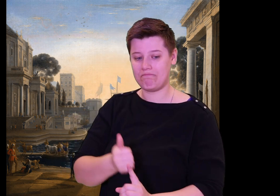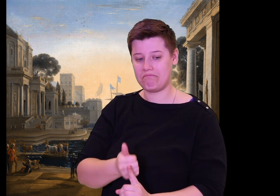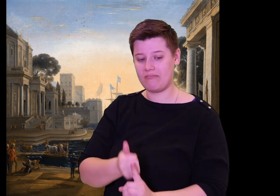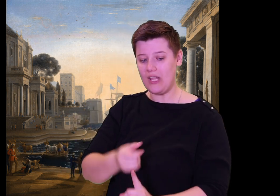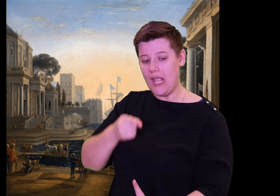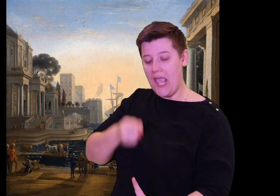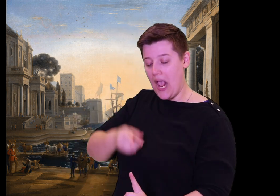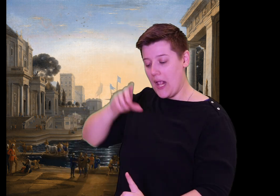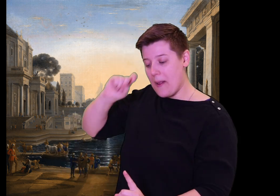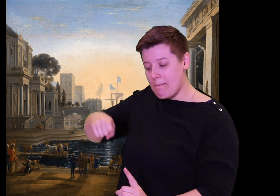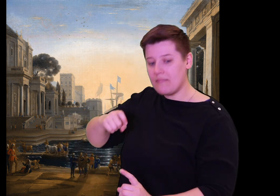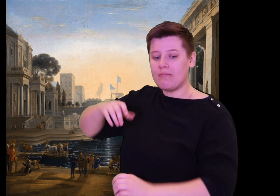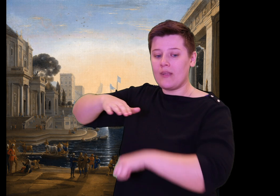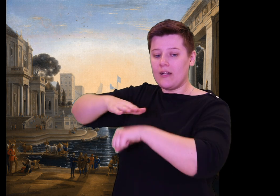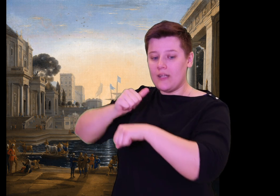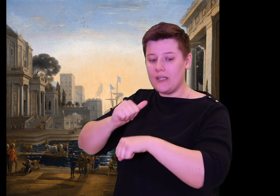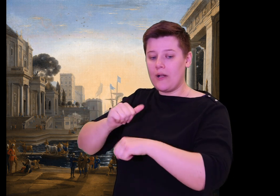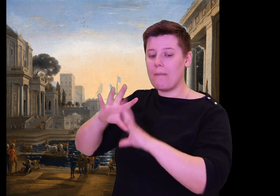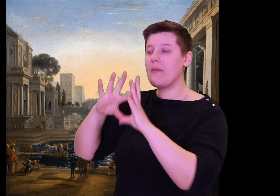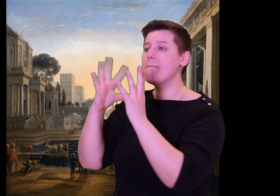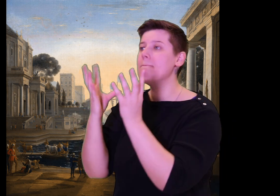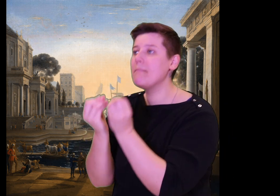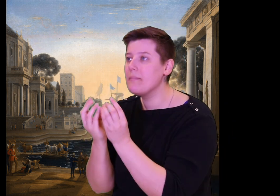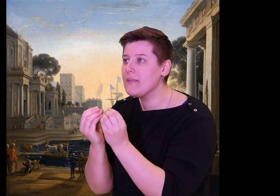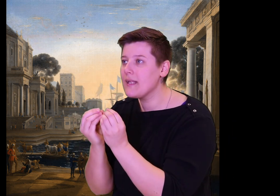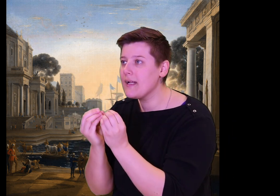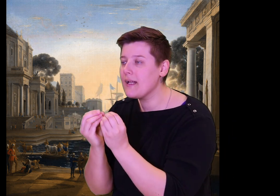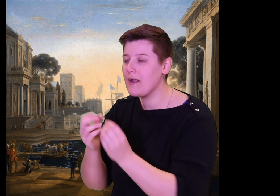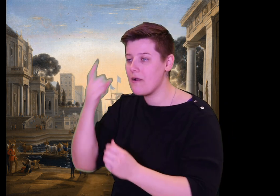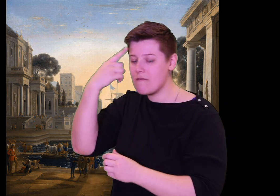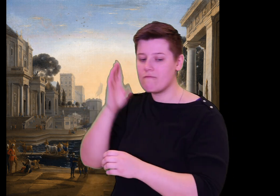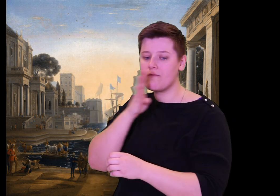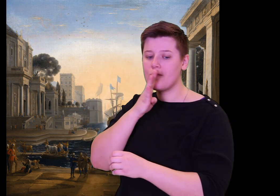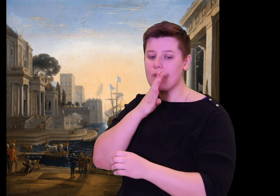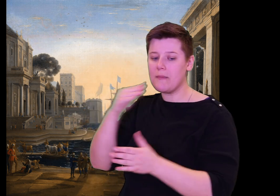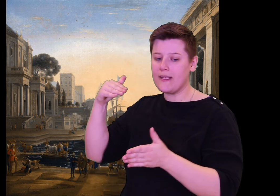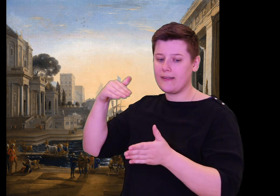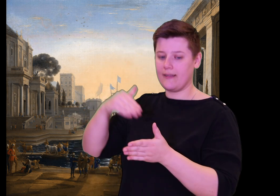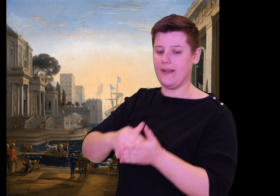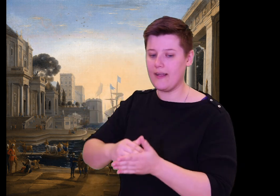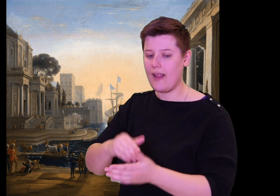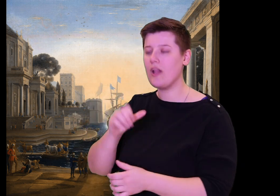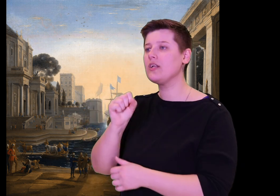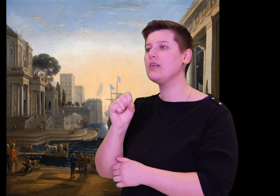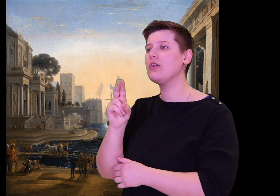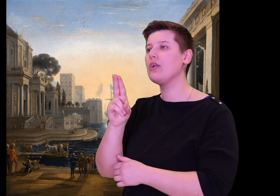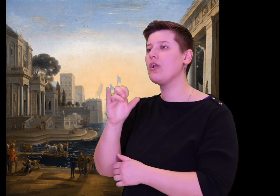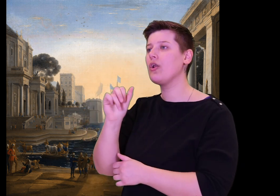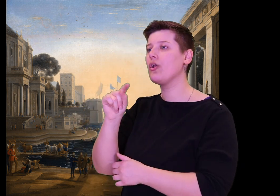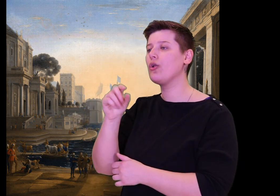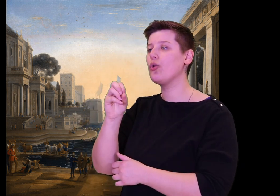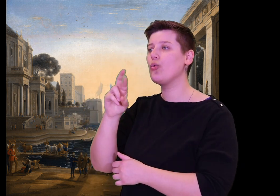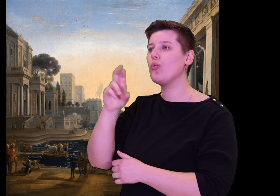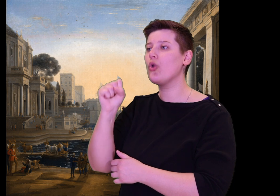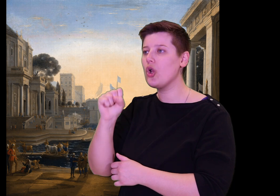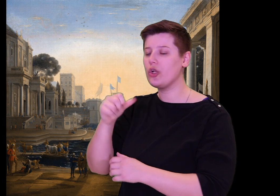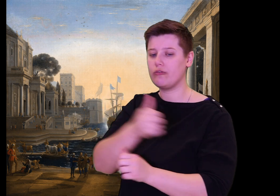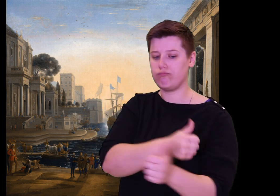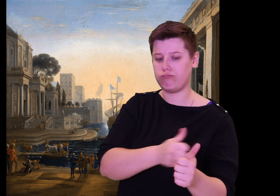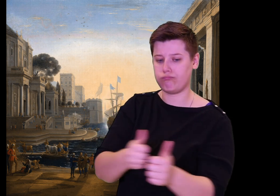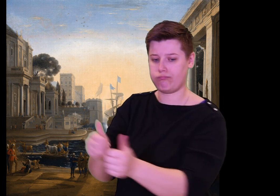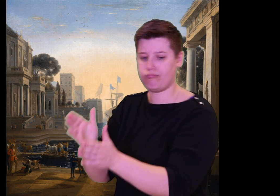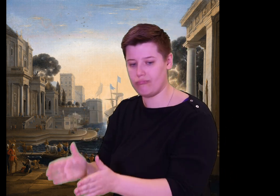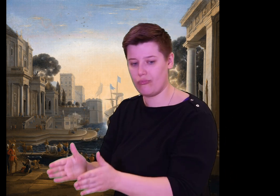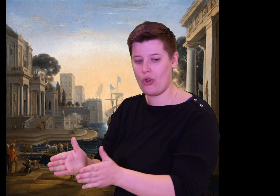She looks like Mentes now, the Taphian leader, a guest-friend of their family.